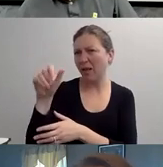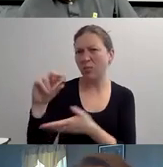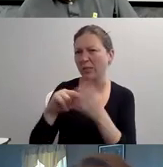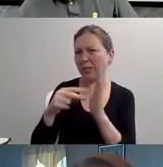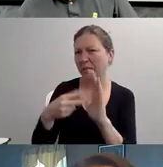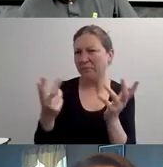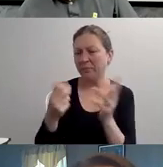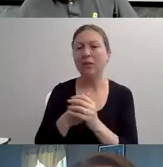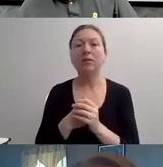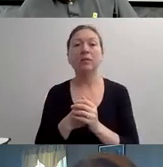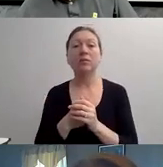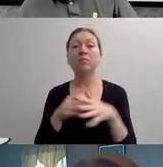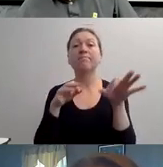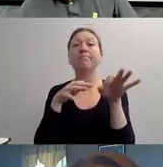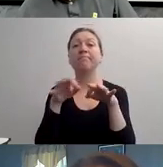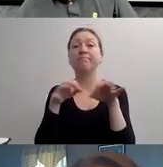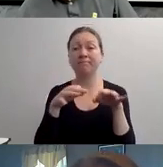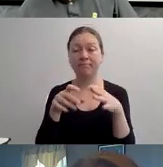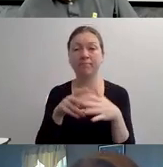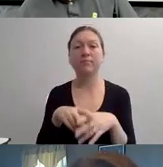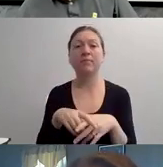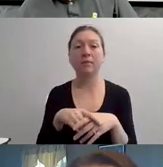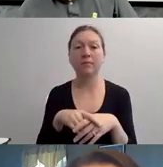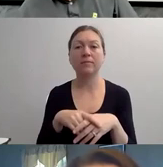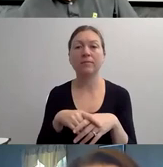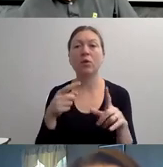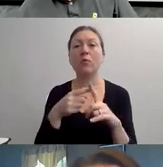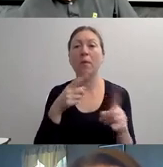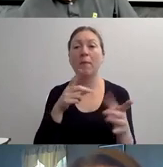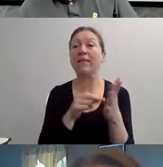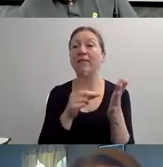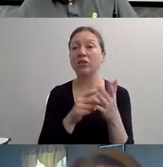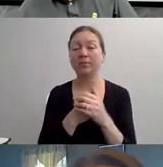REPORTING OR STORY TELLING ABOUT THE DISABILITY COMMUNITY.